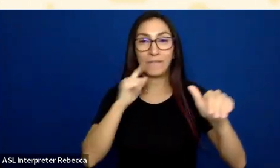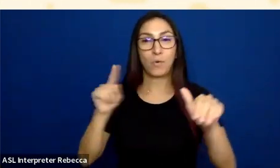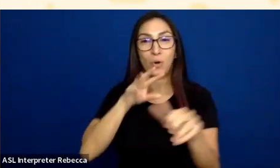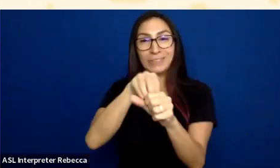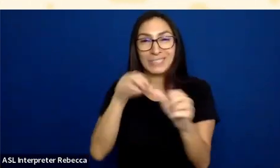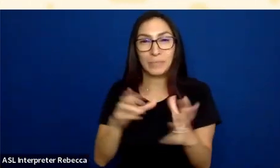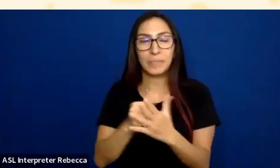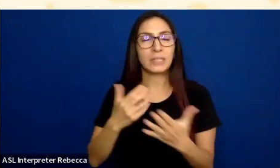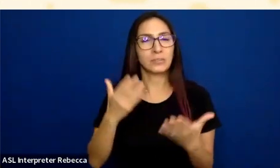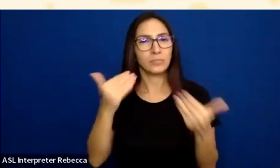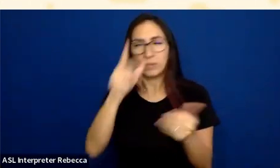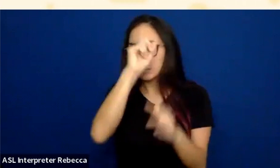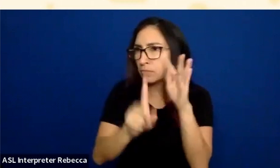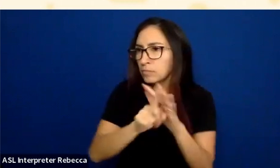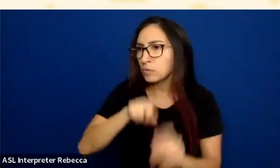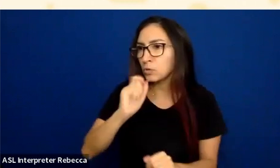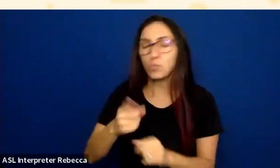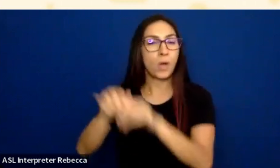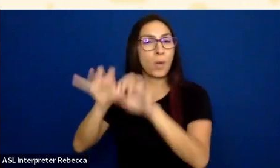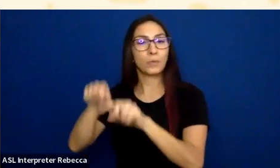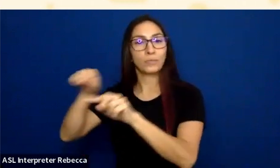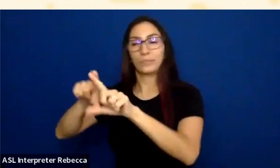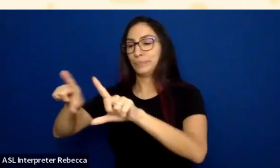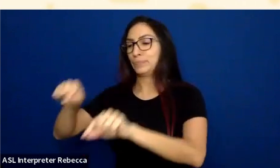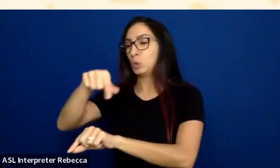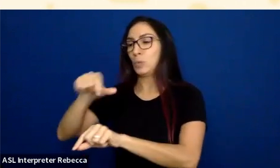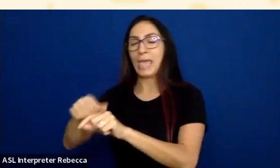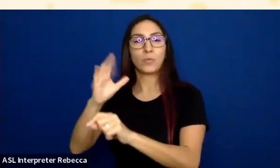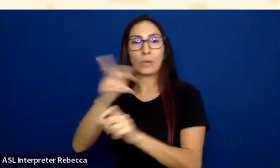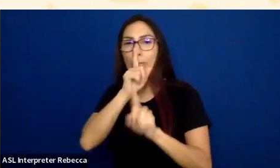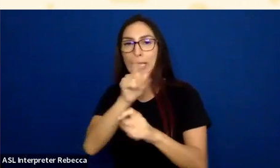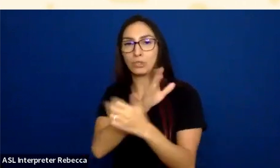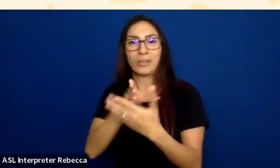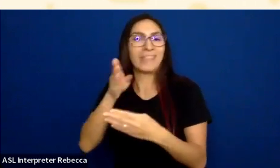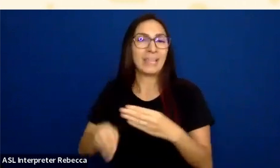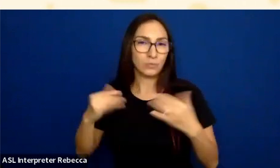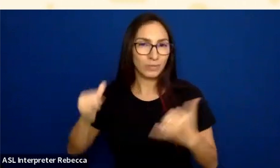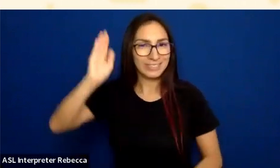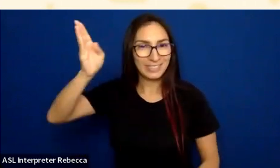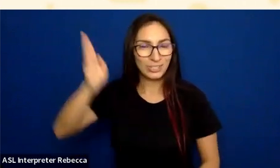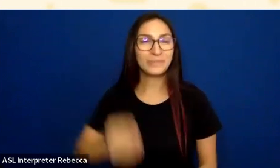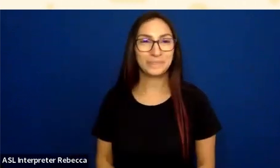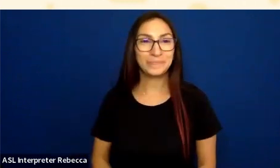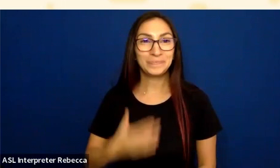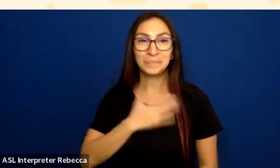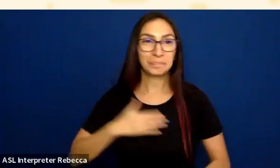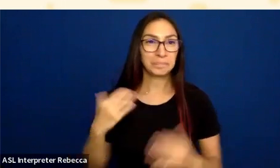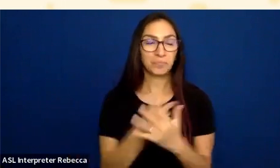in the Zoom Q&A section, and we will answer them at the end of today's session. Please use the chat to connect with other attendees,